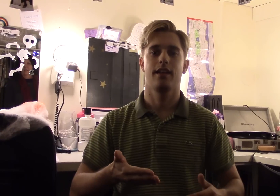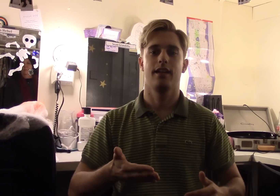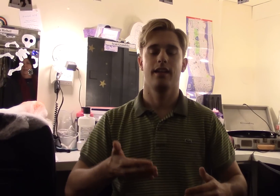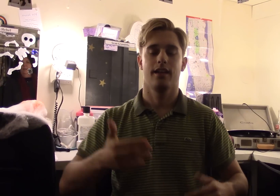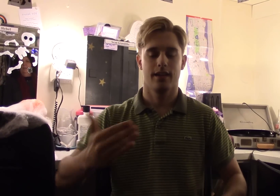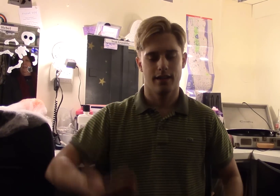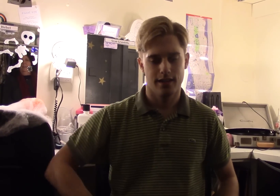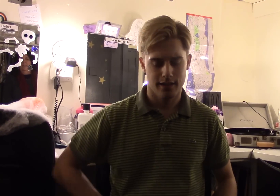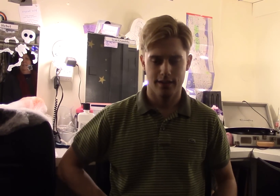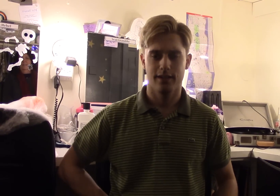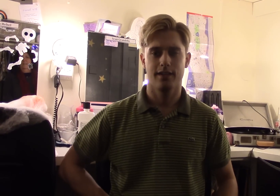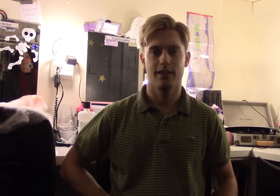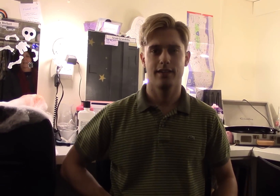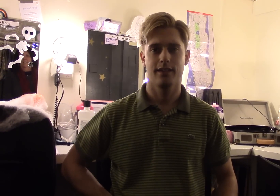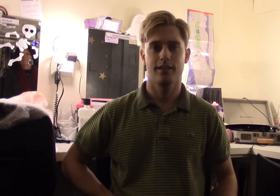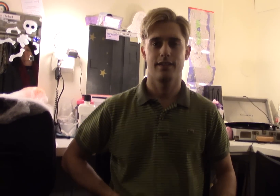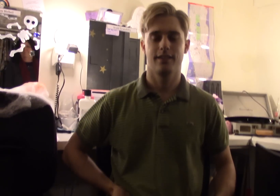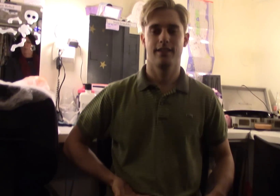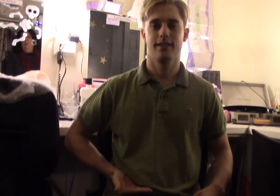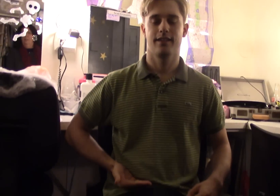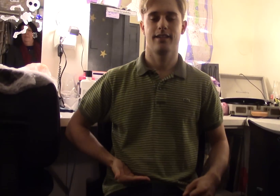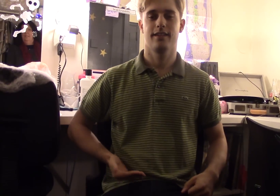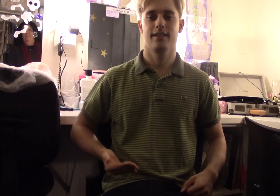and being welcomed.